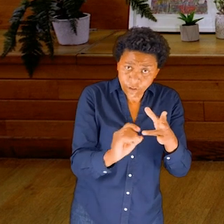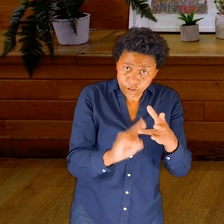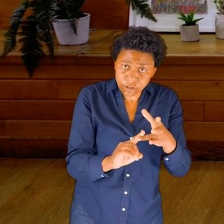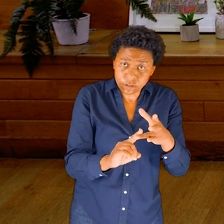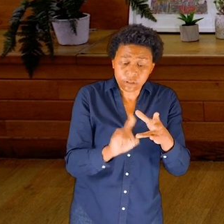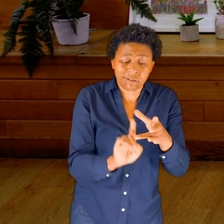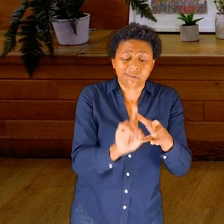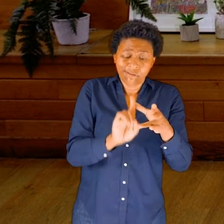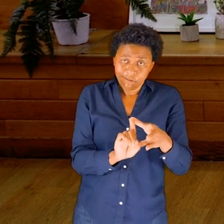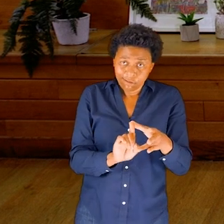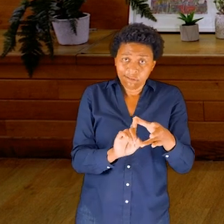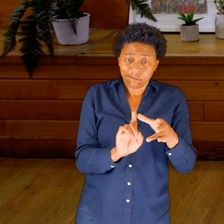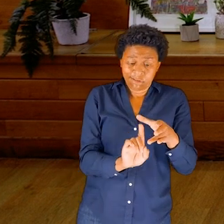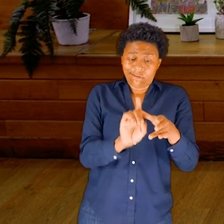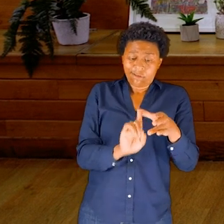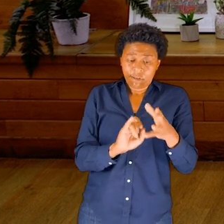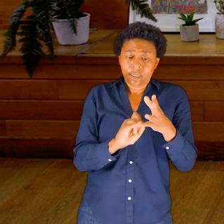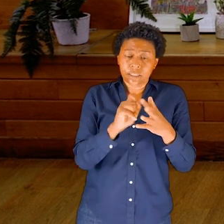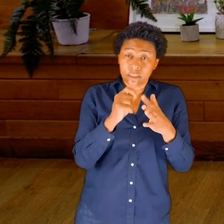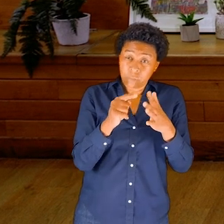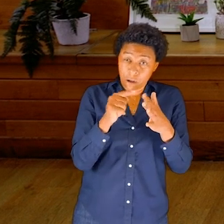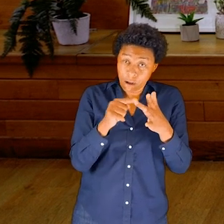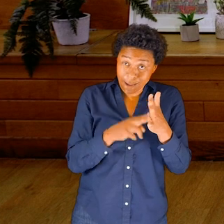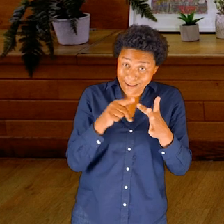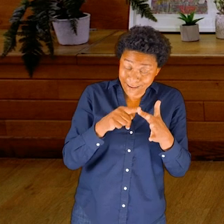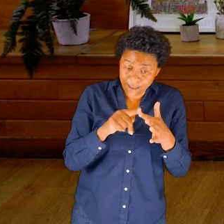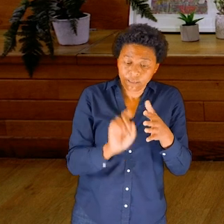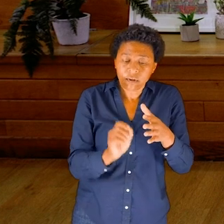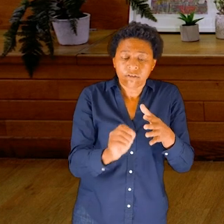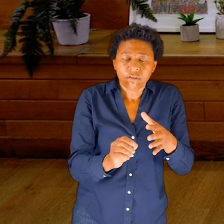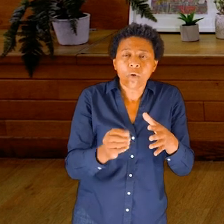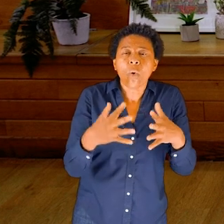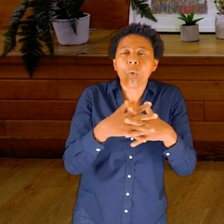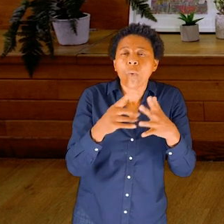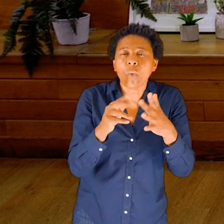and this is the tube where food and water goes down into your stomach.